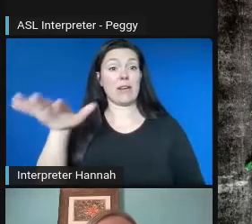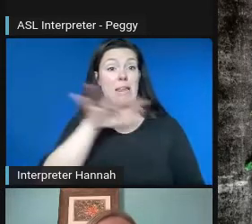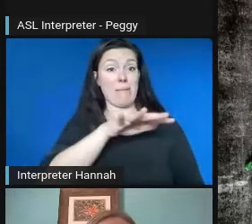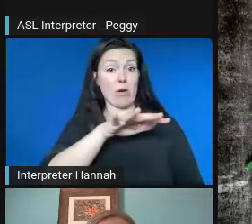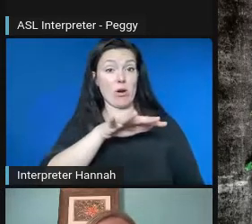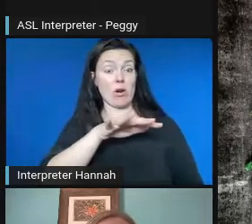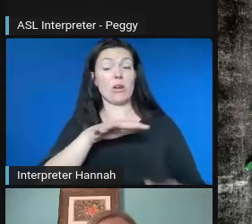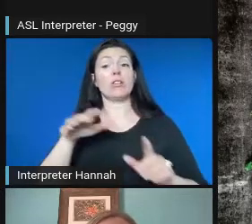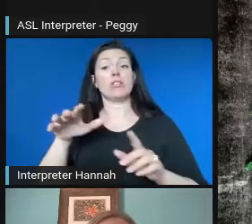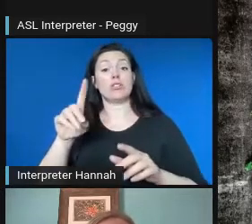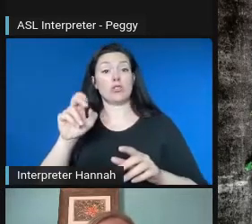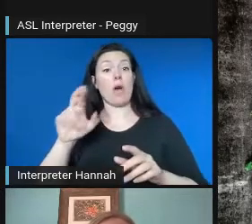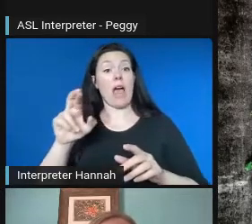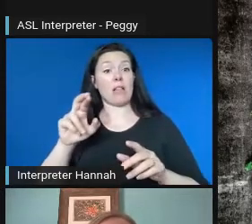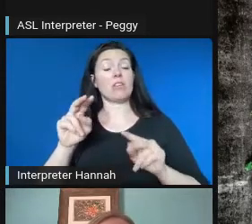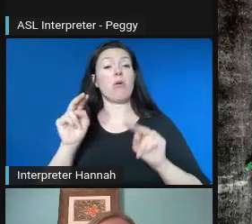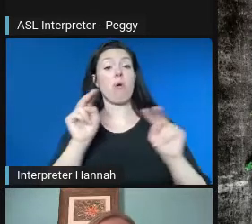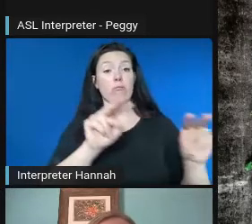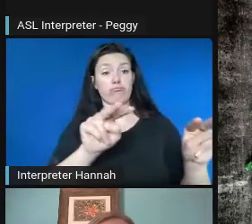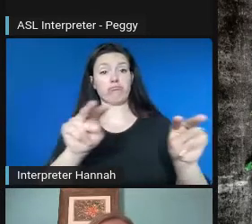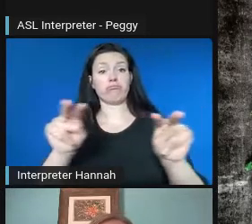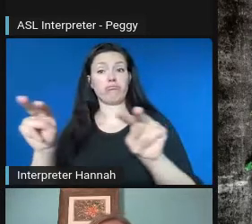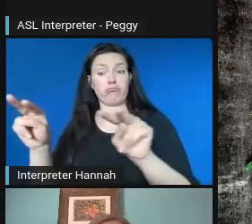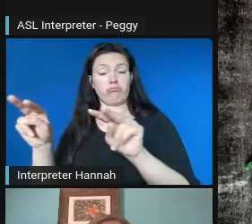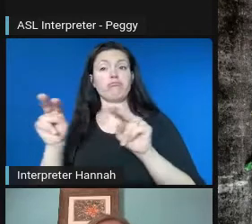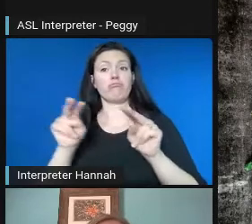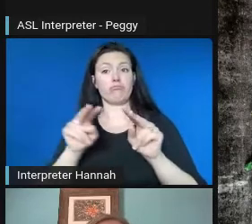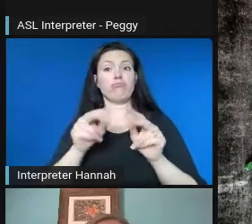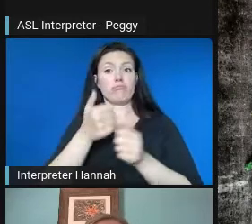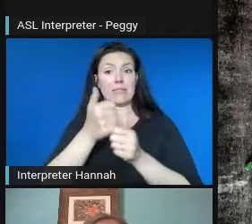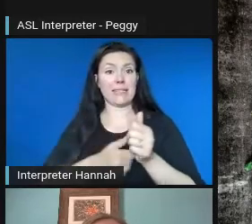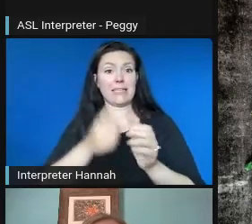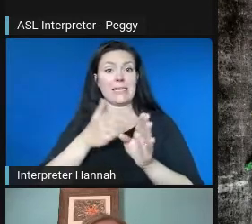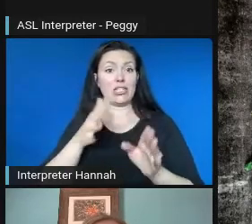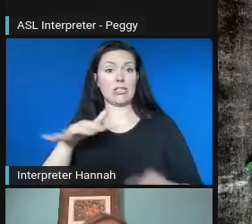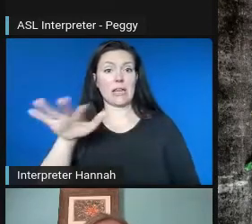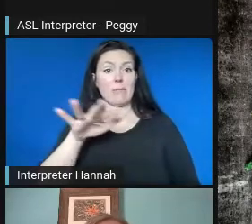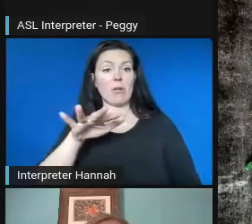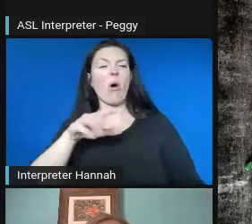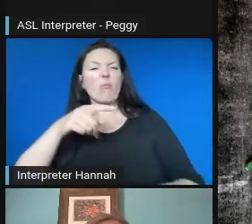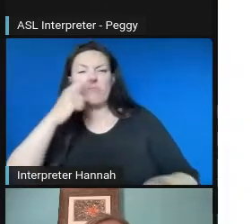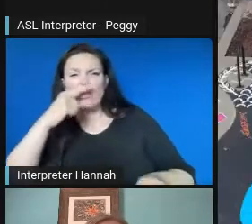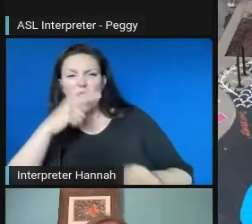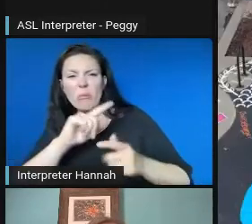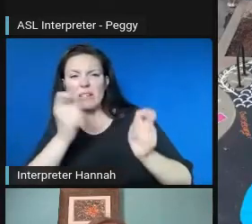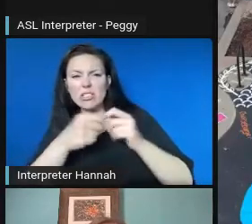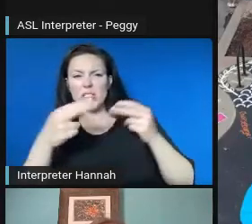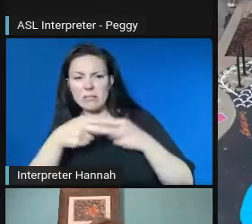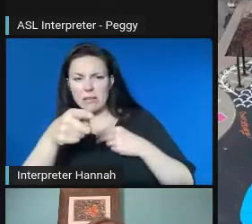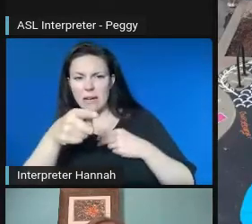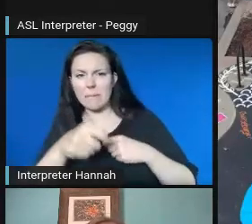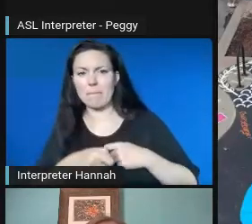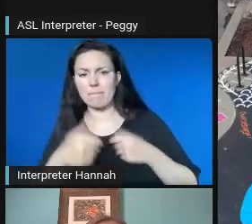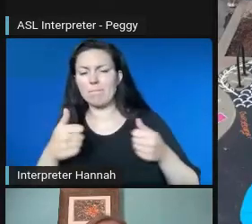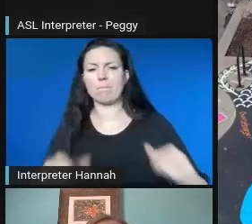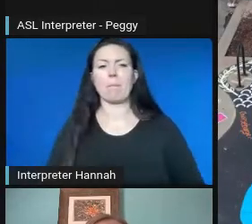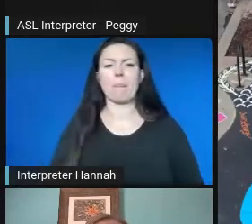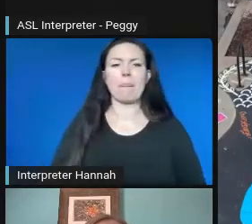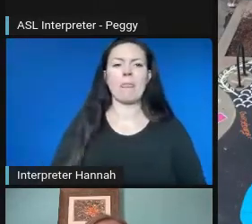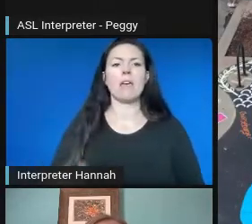tour those neighborhoods. And Teva, you can advance the slide. So we first took her around to